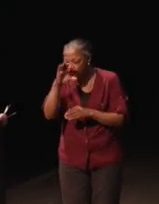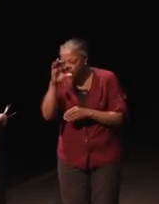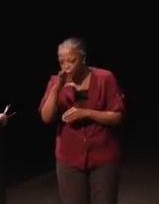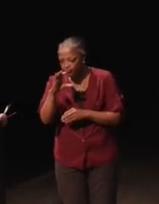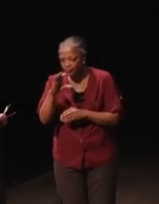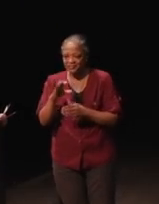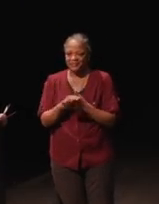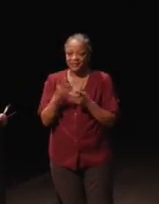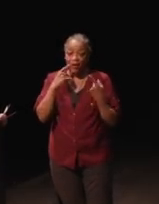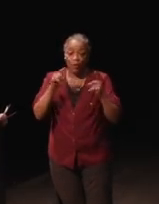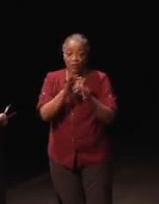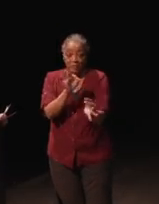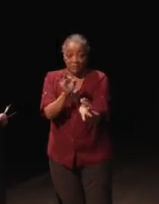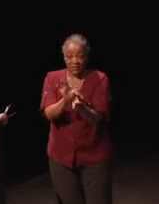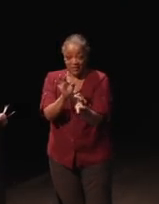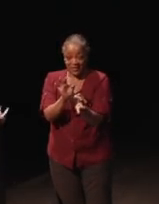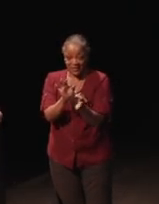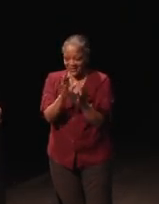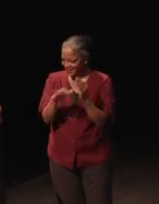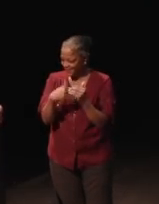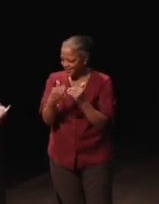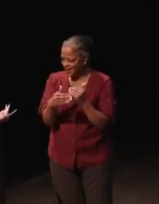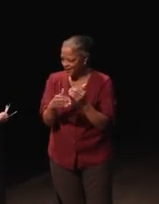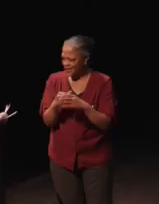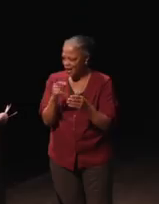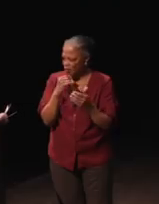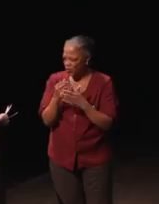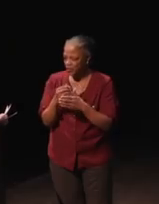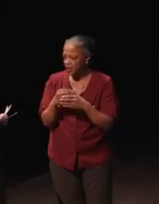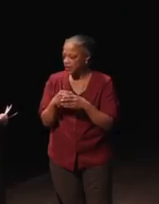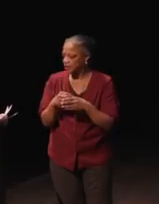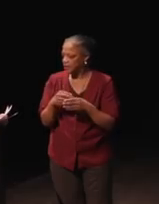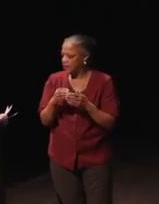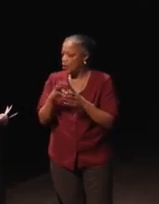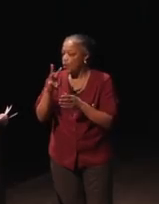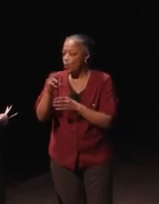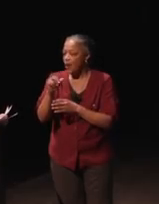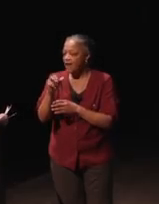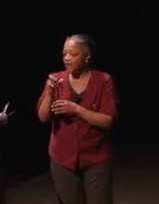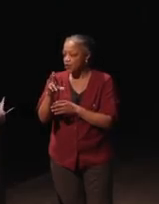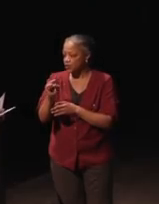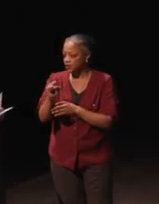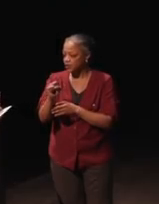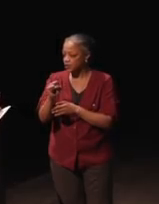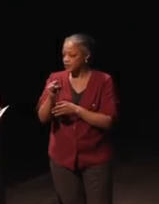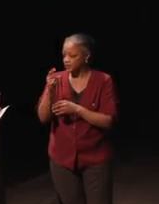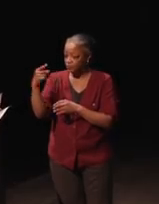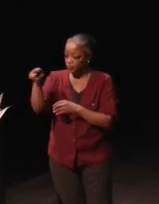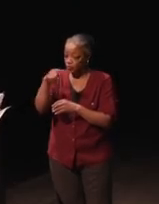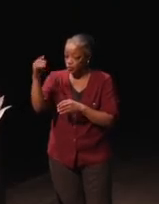Okay. The next thing I'm going to touch on and I won't spend too much time on it are waivers. As you know we had